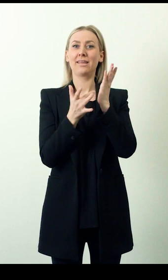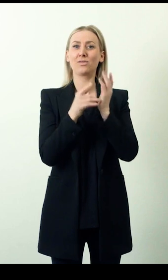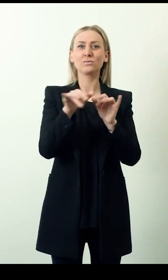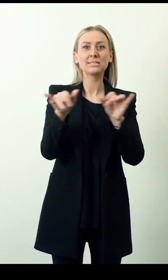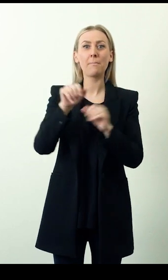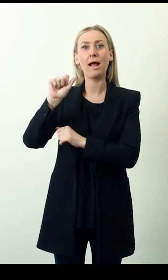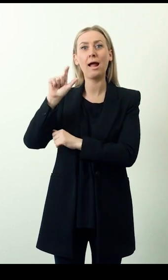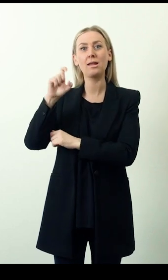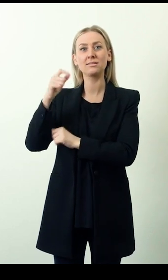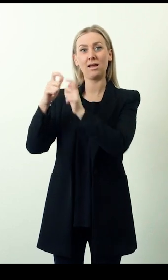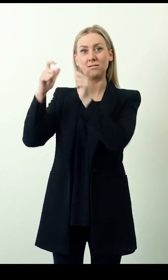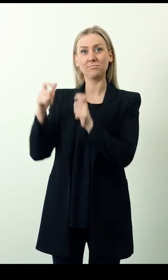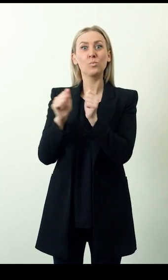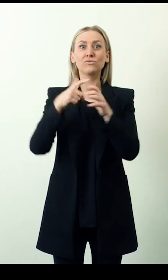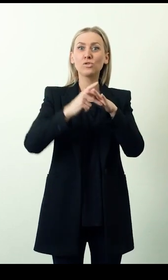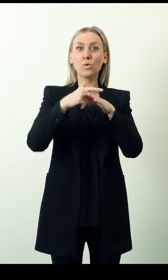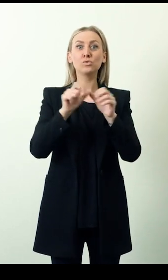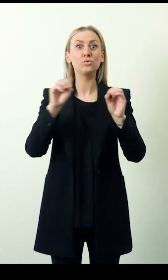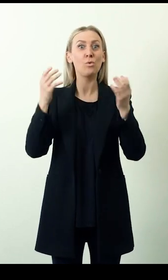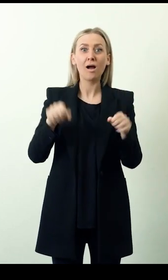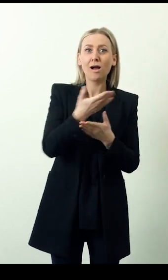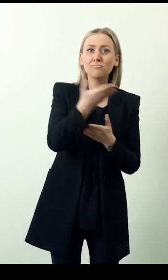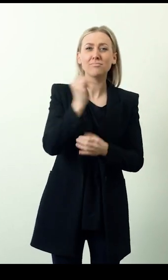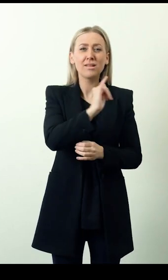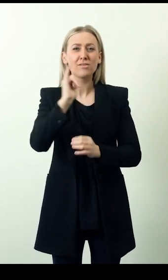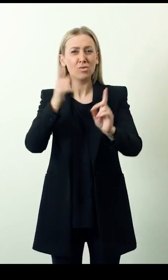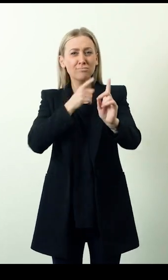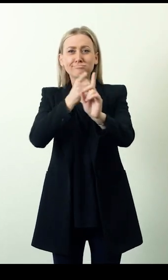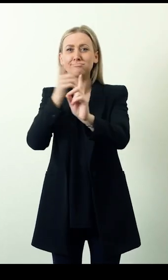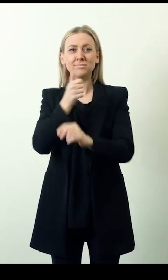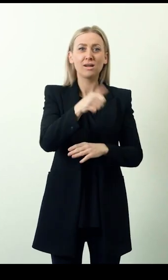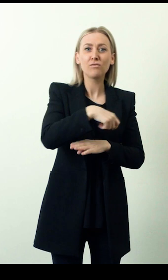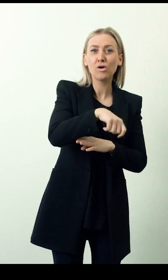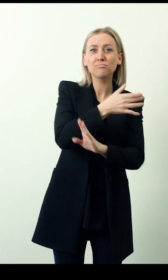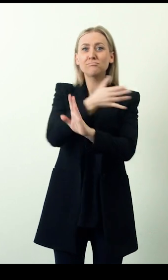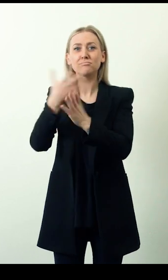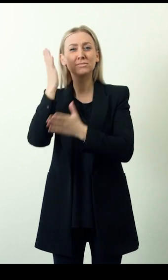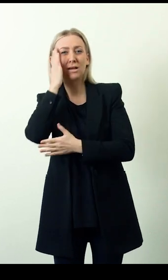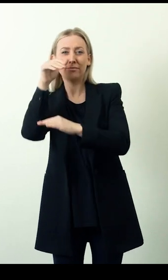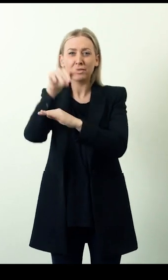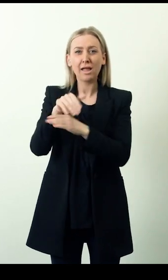that combines easily available technologies such as Alexa with tools to achieve individual goals from cooking